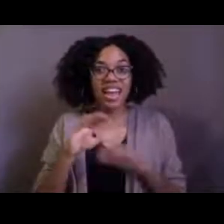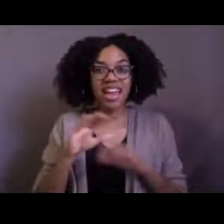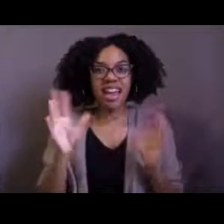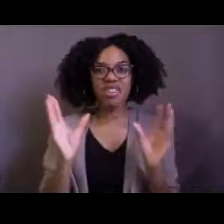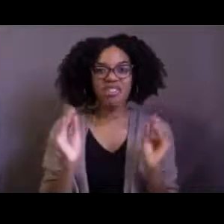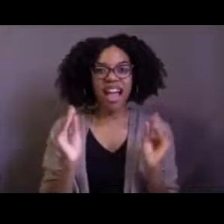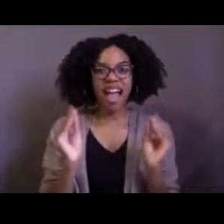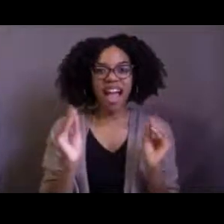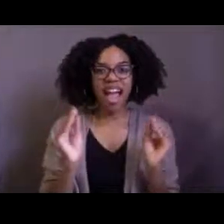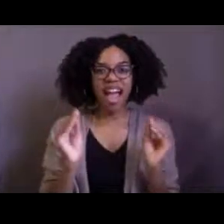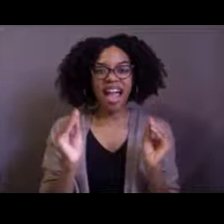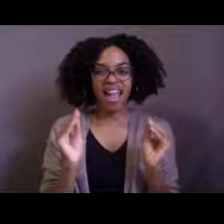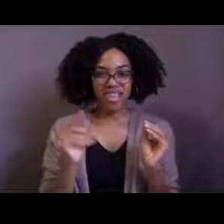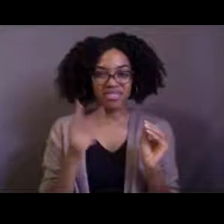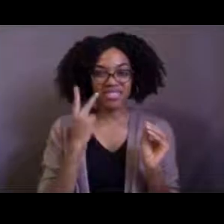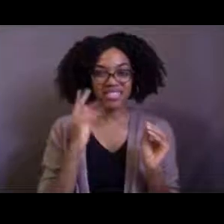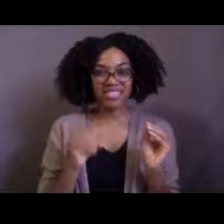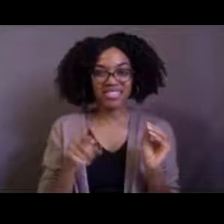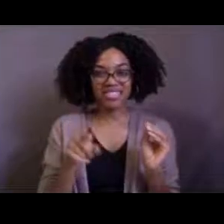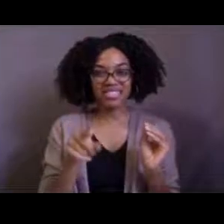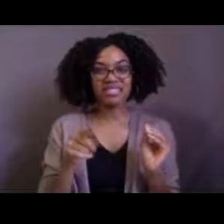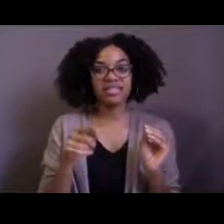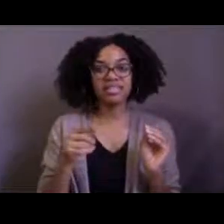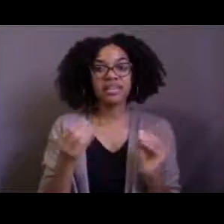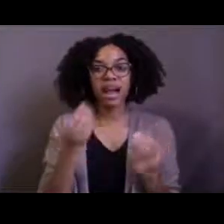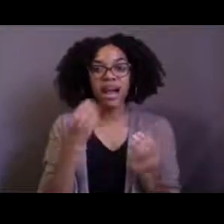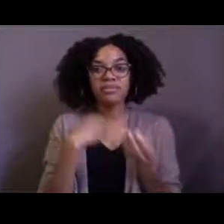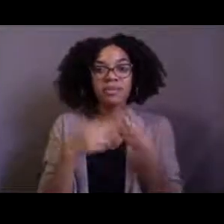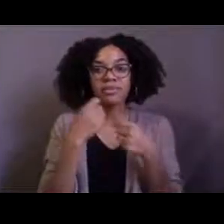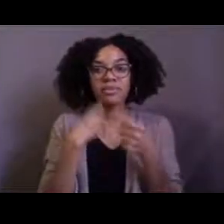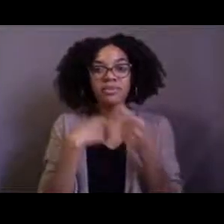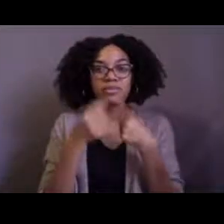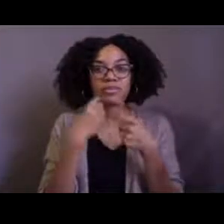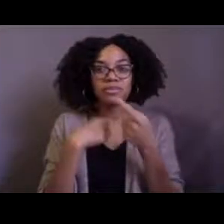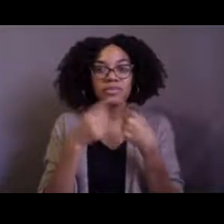and this crab is eating a brittle star, which is a type of sea star.